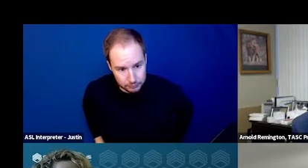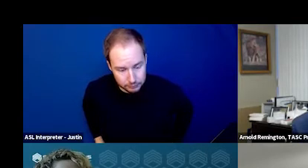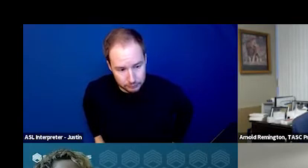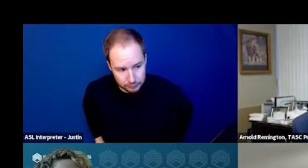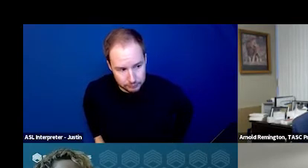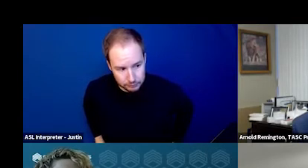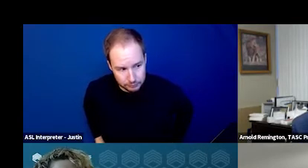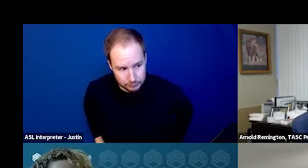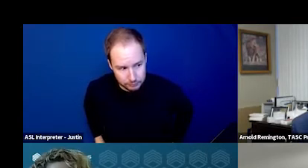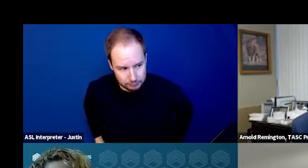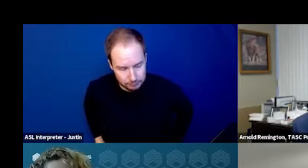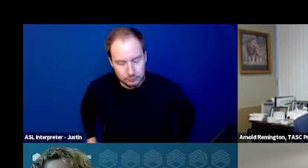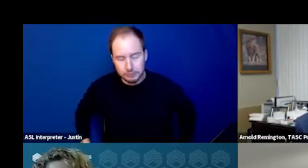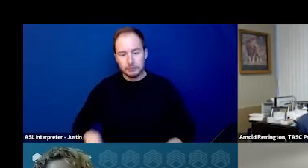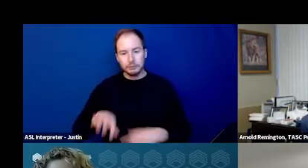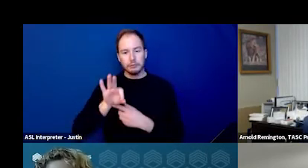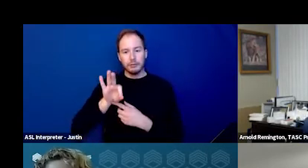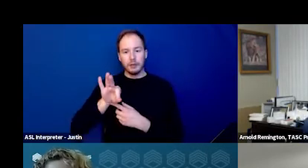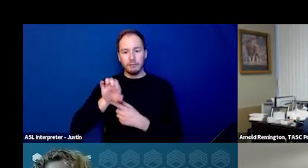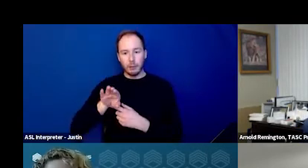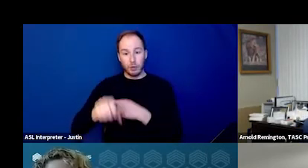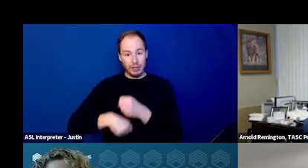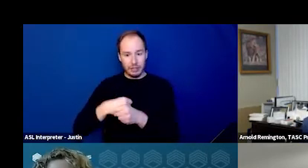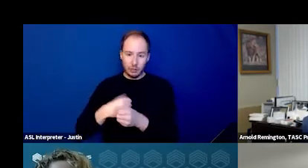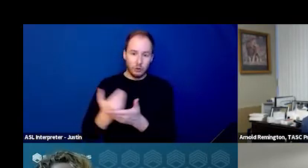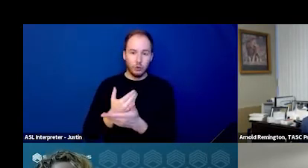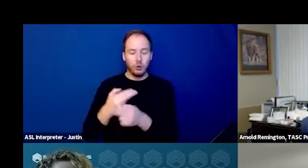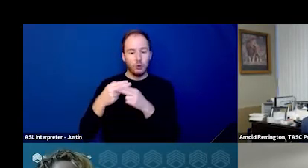we have started a new program called the Transitional Care Bridge Project,